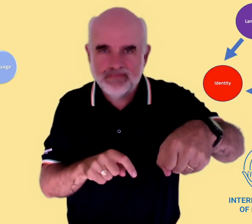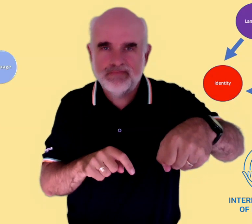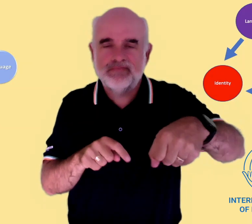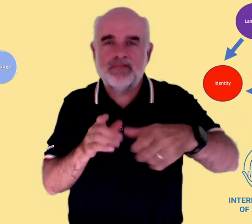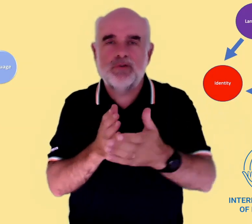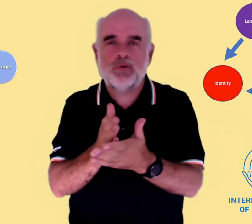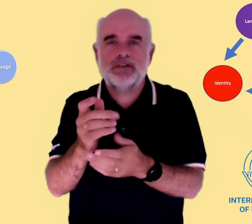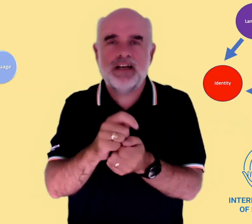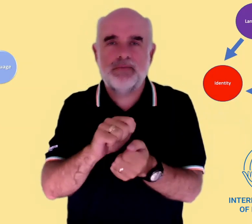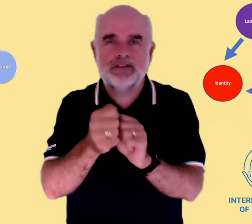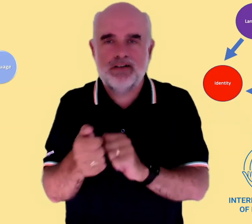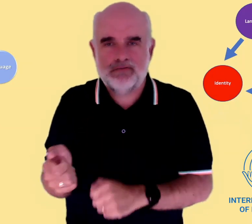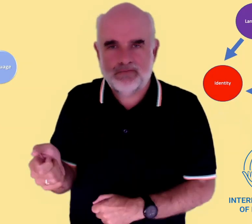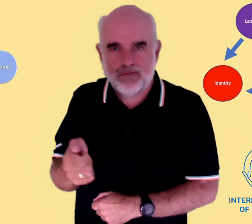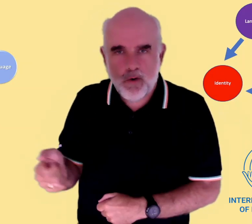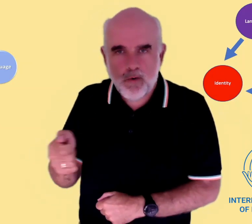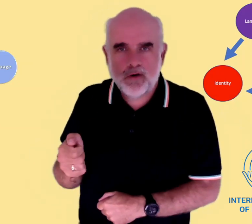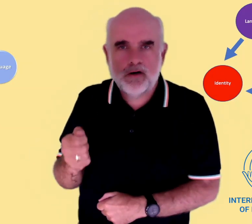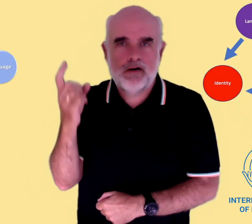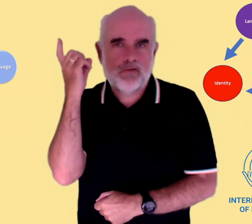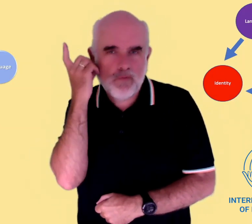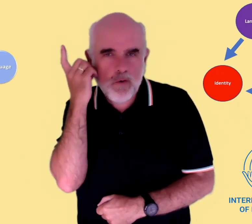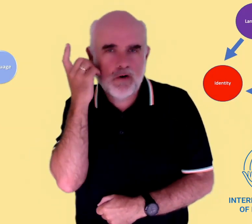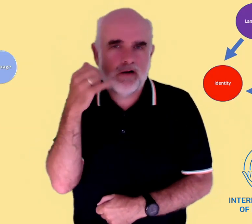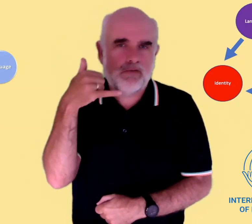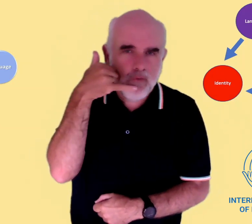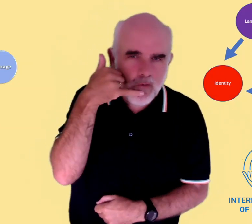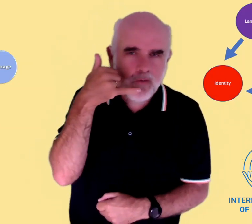buttons on the phone, and then changing to signs indicating phone text messaging; and